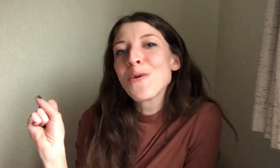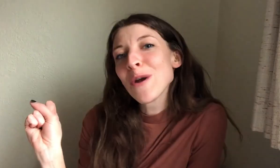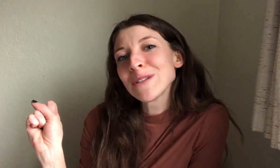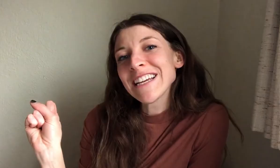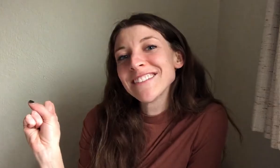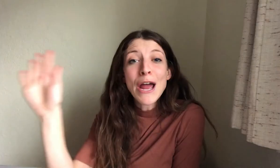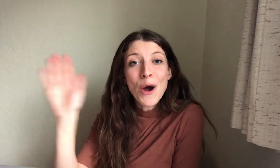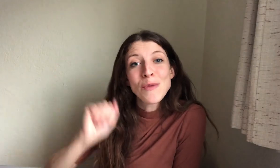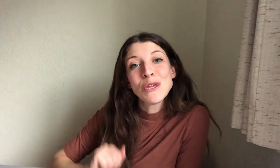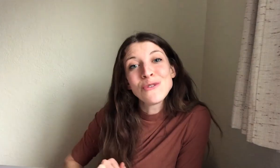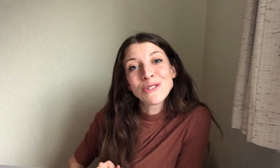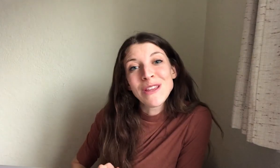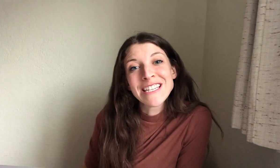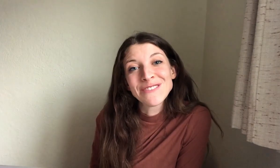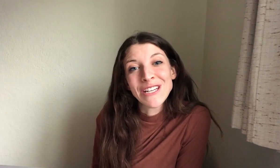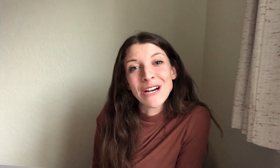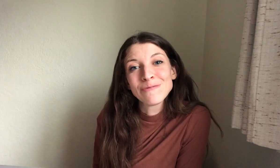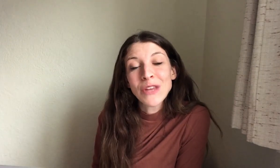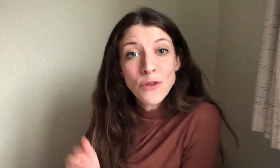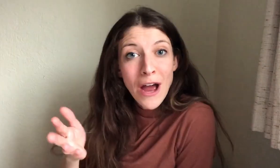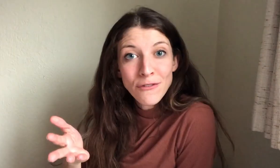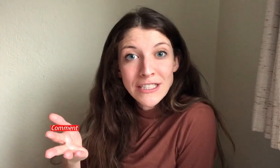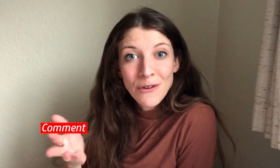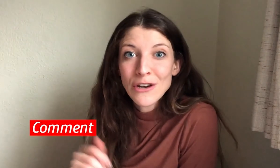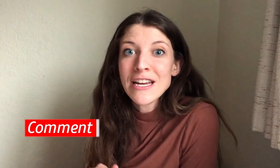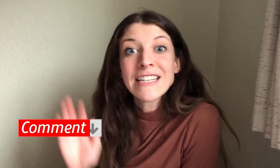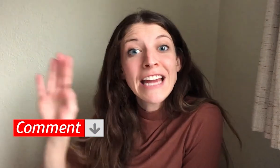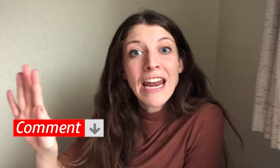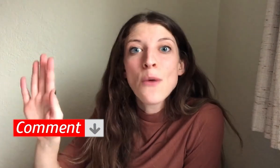we will see, I hope you enjoyed this video. If you have ReSound hearing aids, again I would